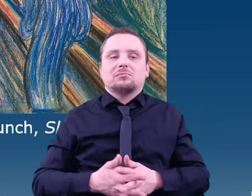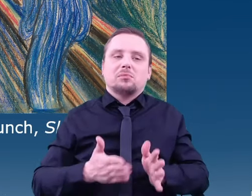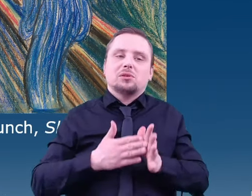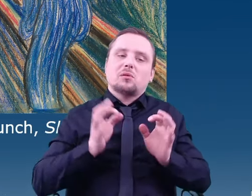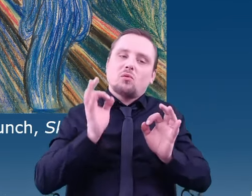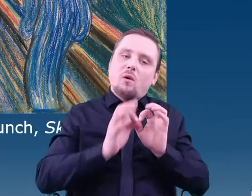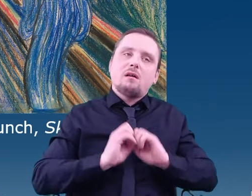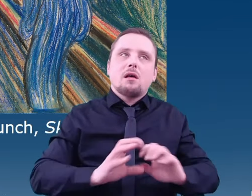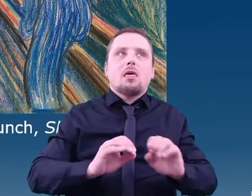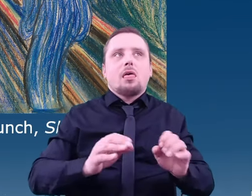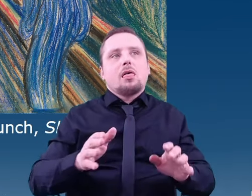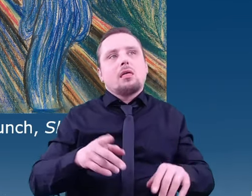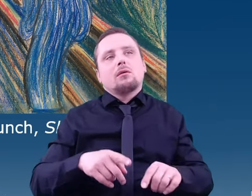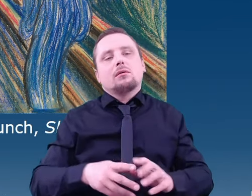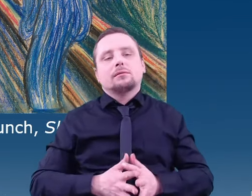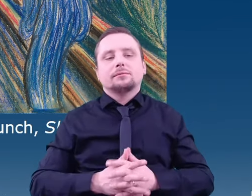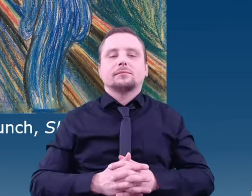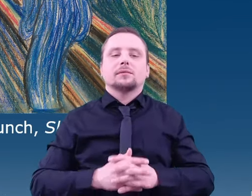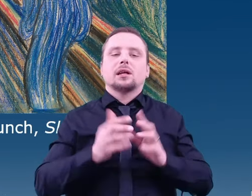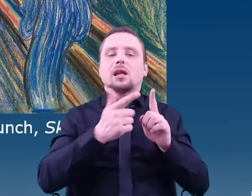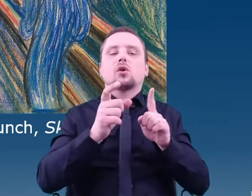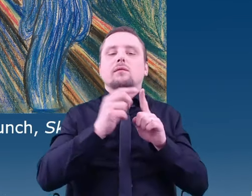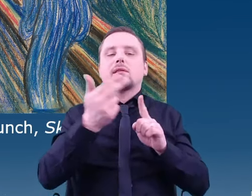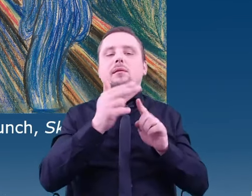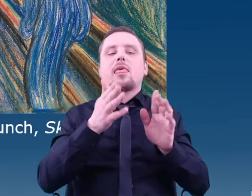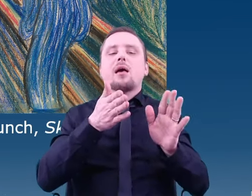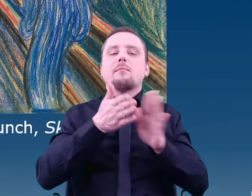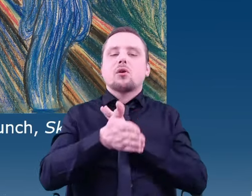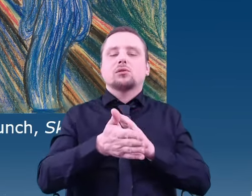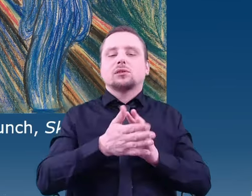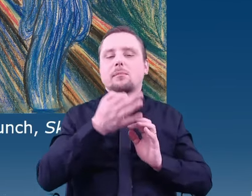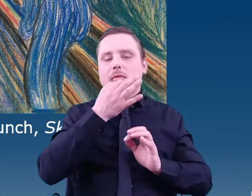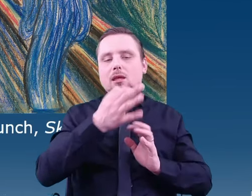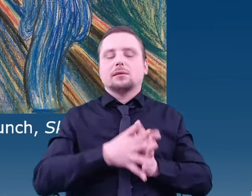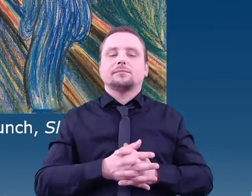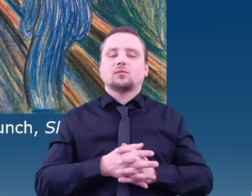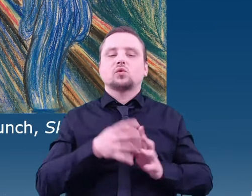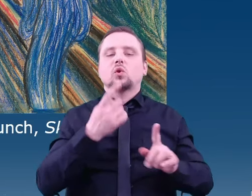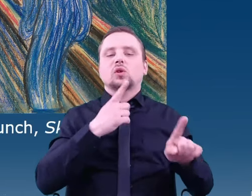So, perhaps let us begin with the most fundamental question: What is life?